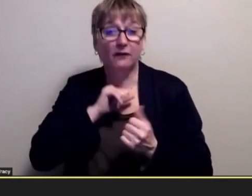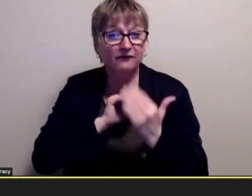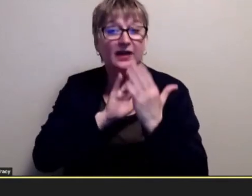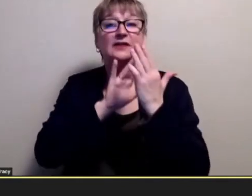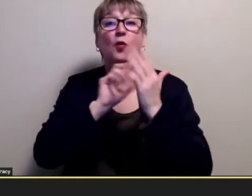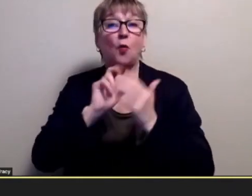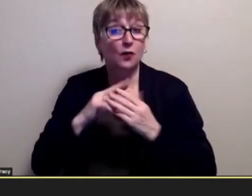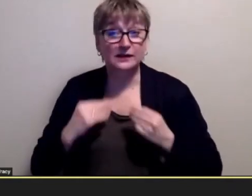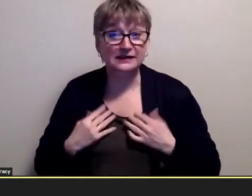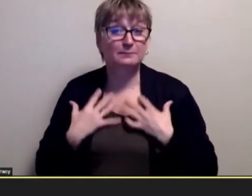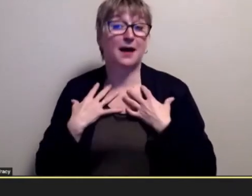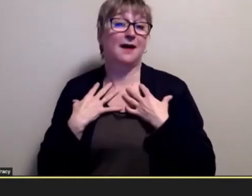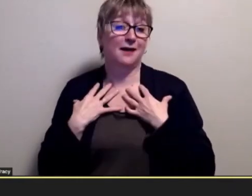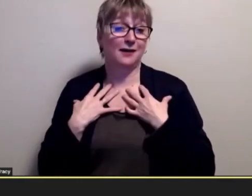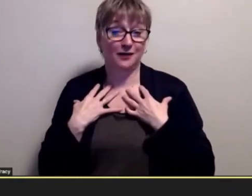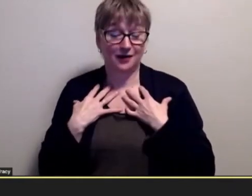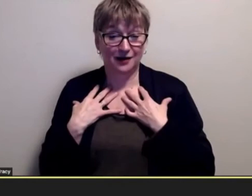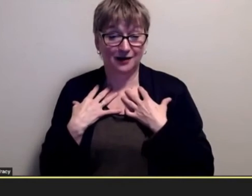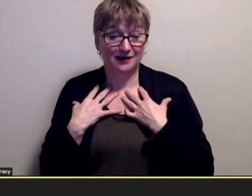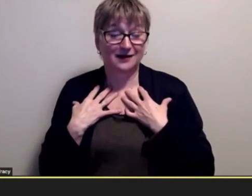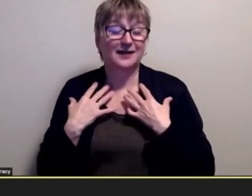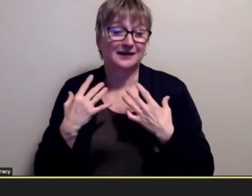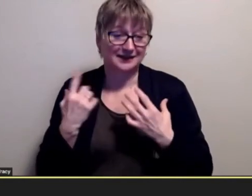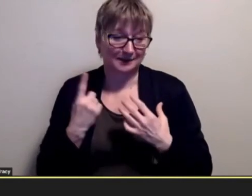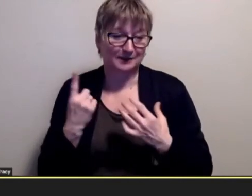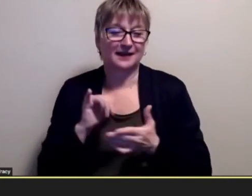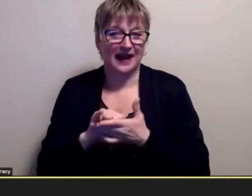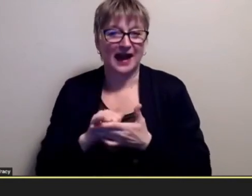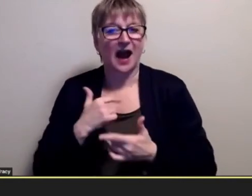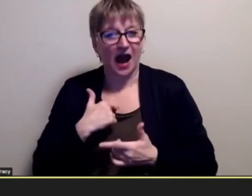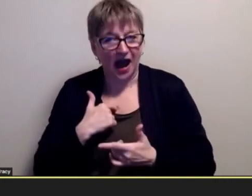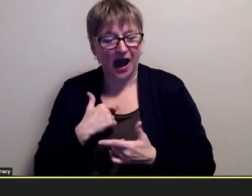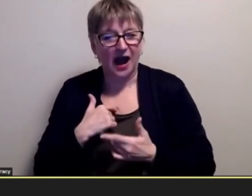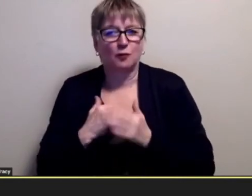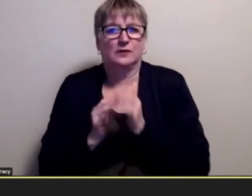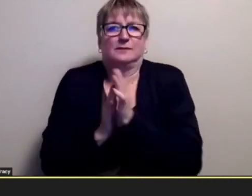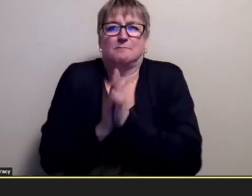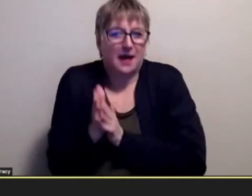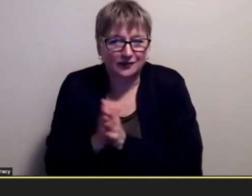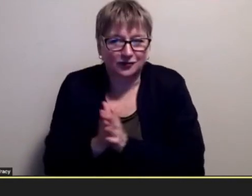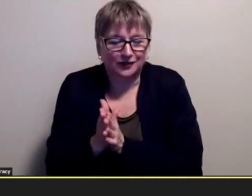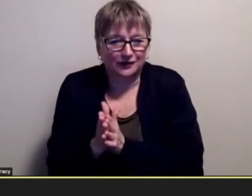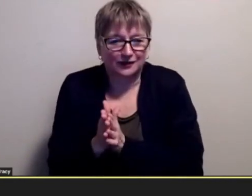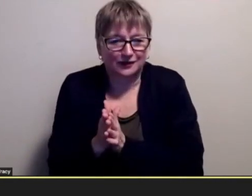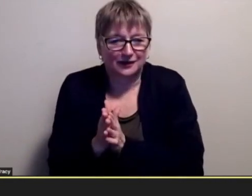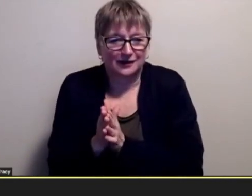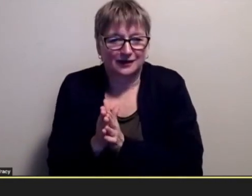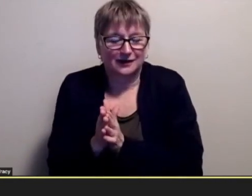you know or something that that i was passionate about whereas of those who taking like writing